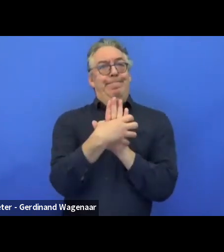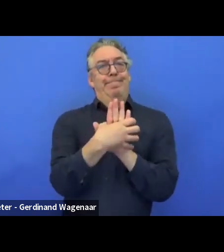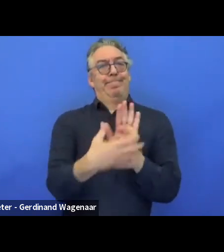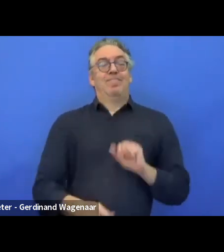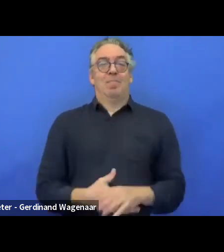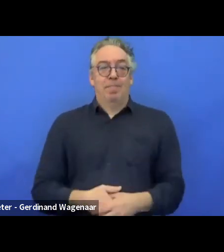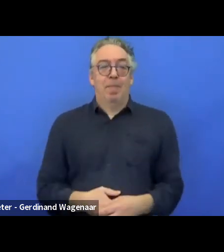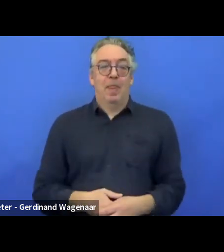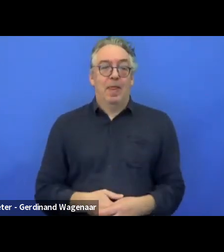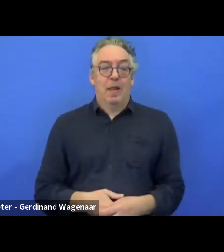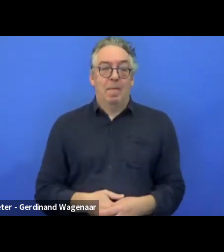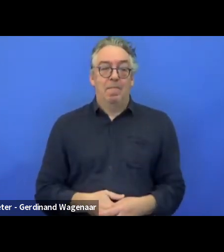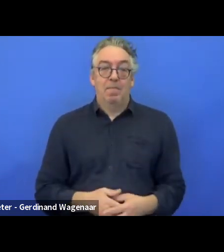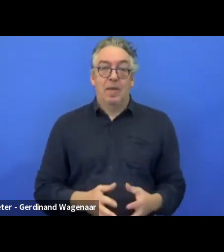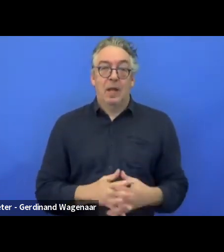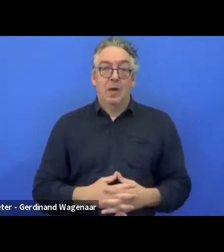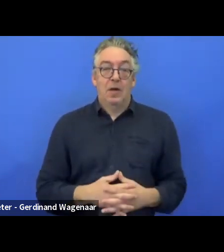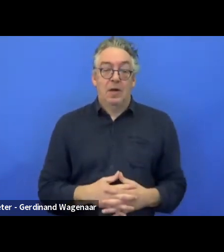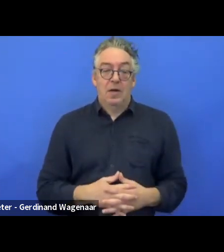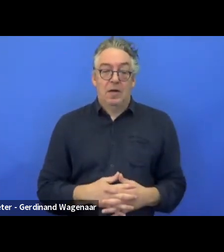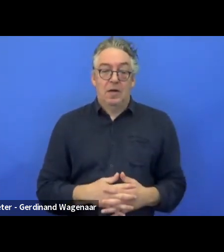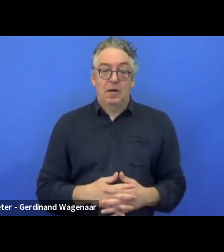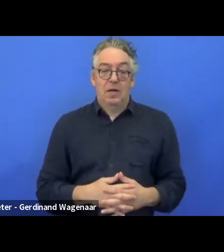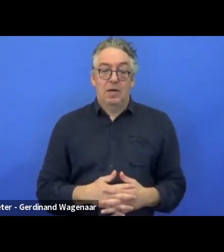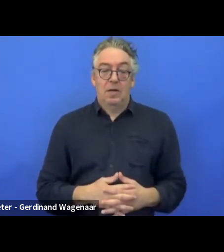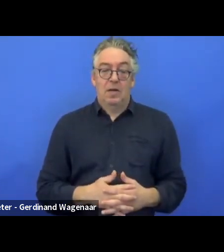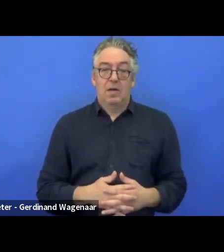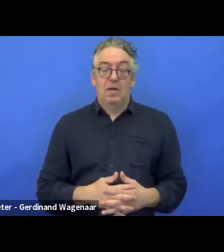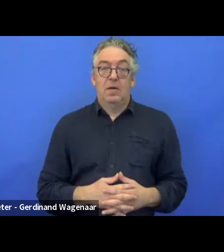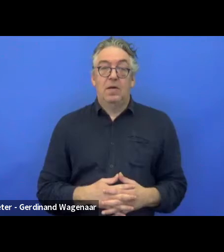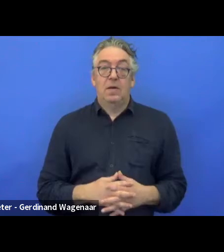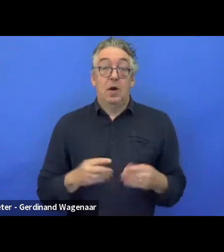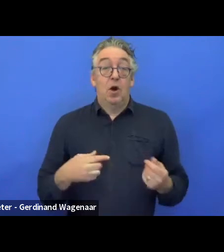We find a company that would employ people with disabilities